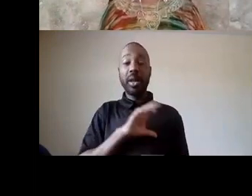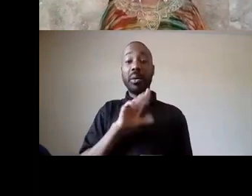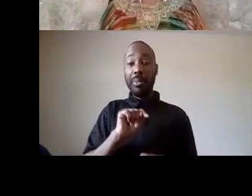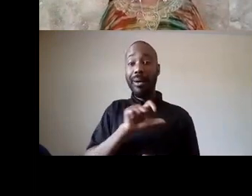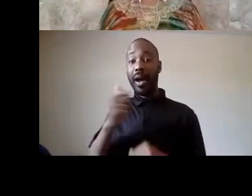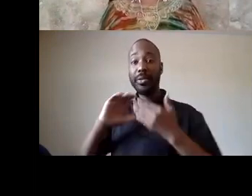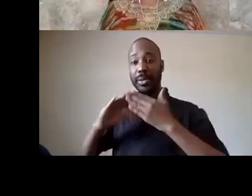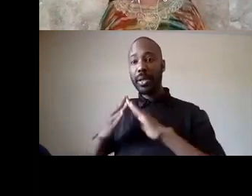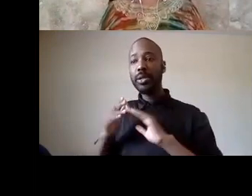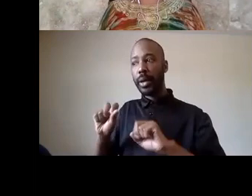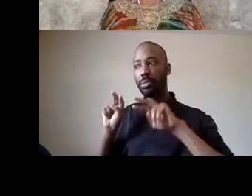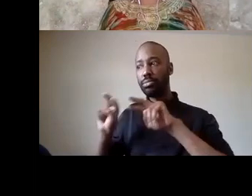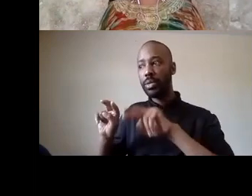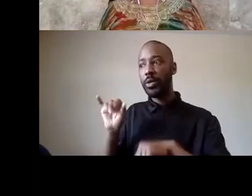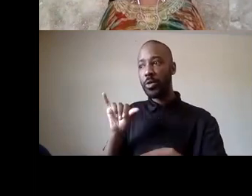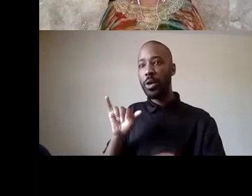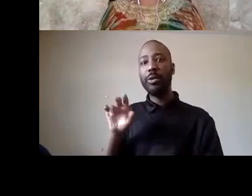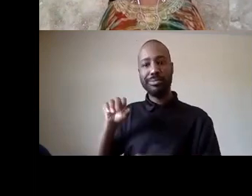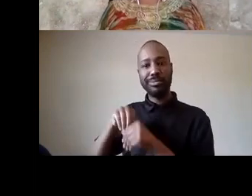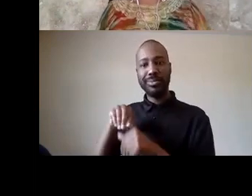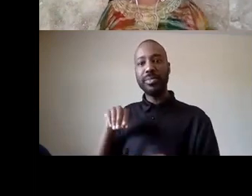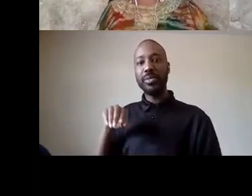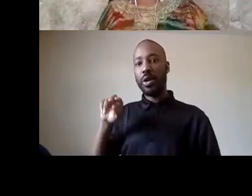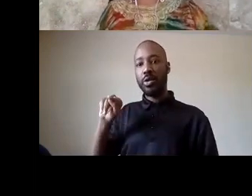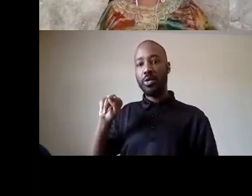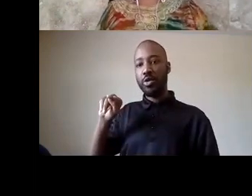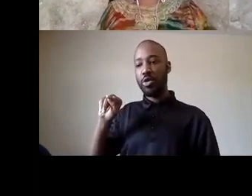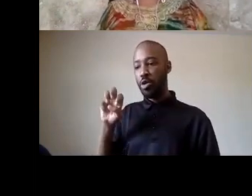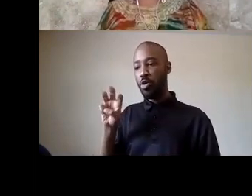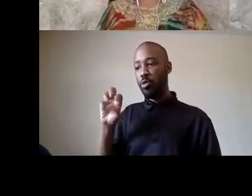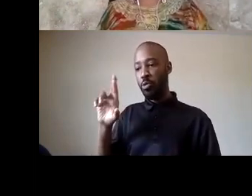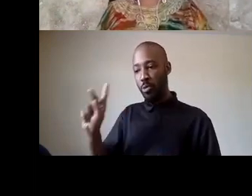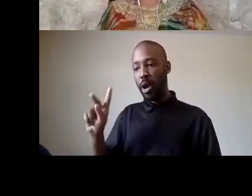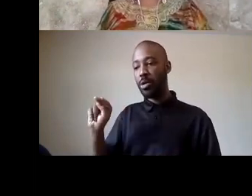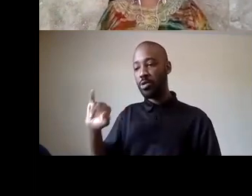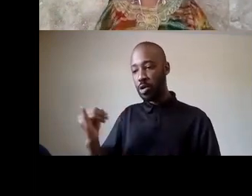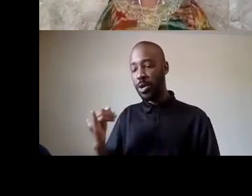where the mayor there raz baraka is shifting money away from police not all